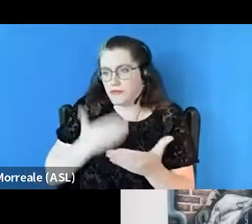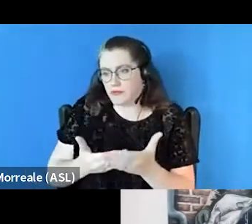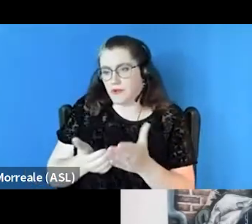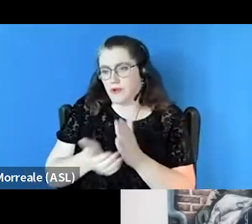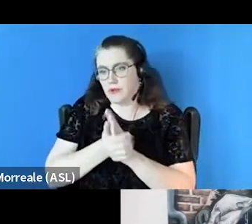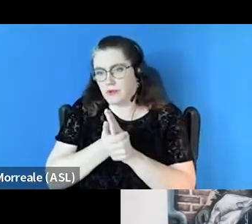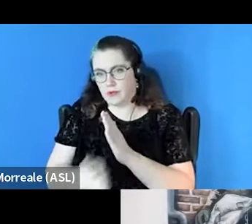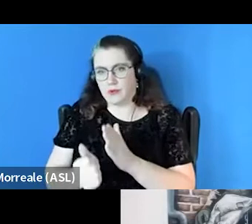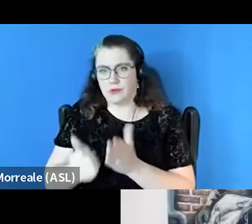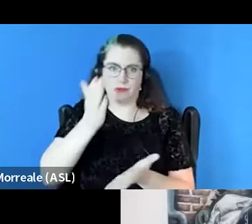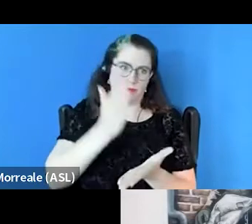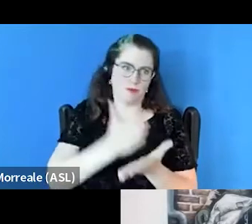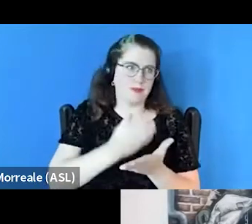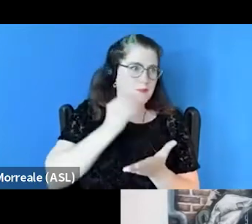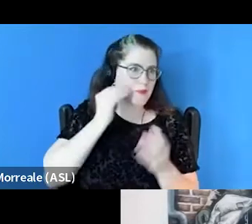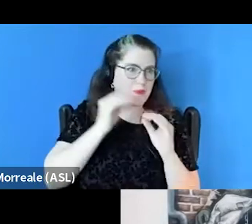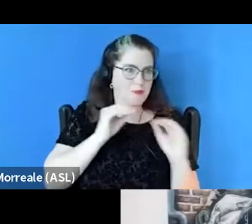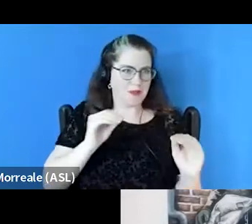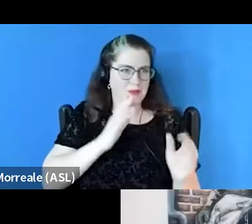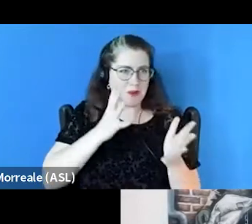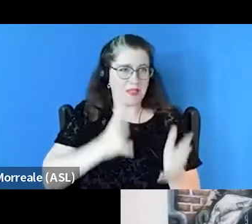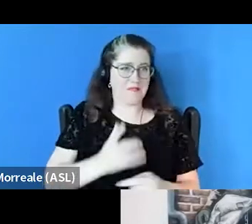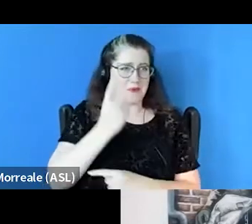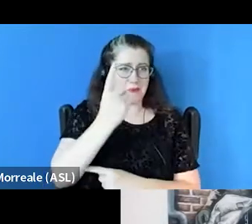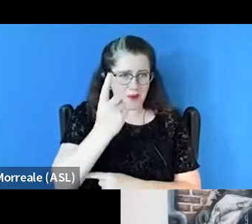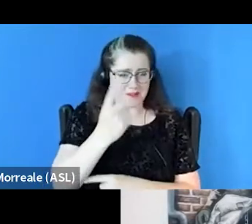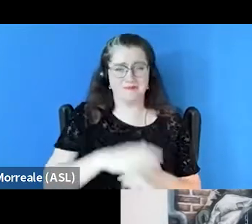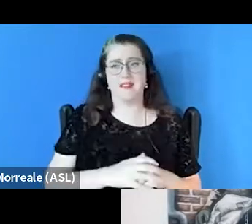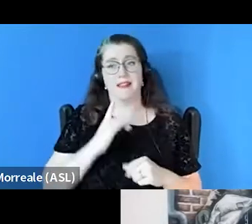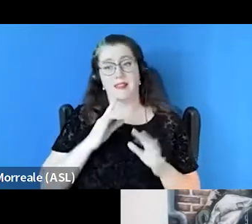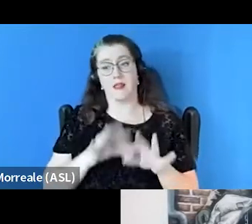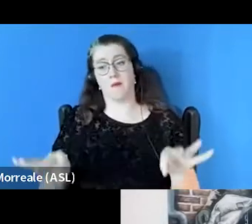So I'll lead with that one. I think it's important that we emphasize that program,